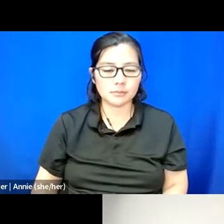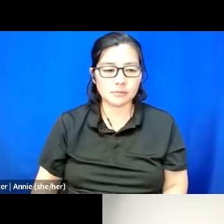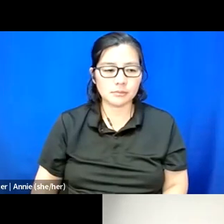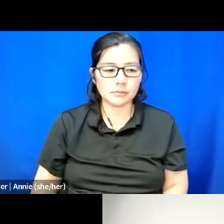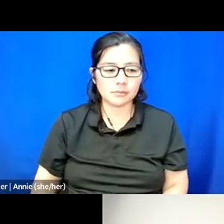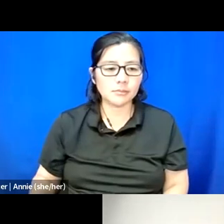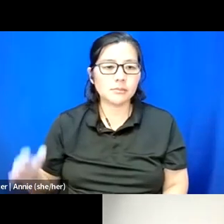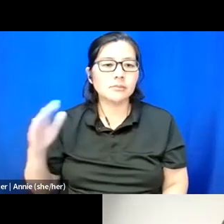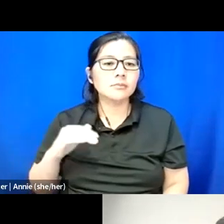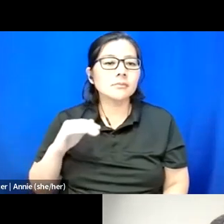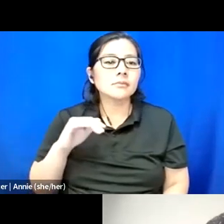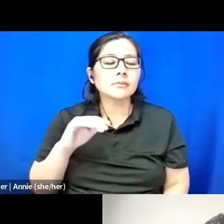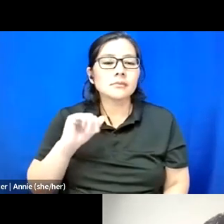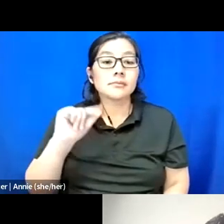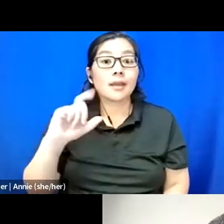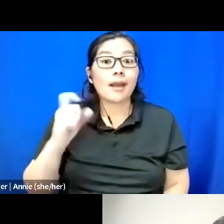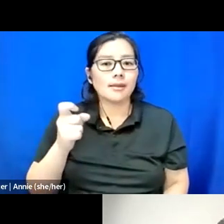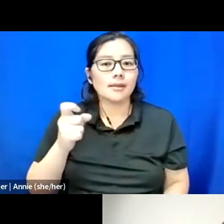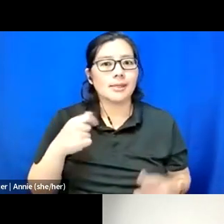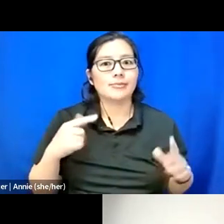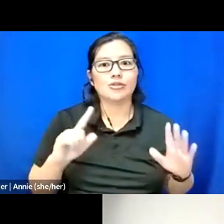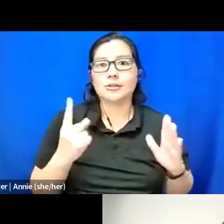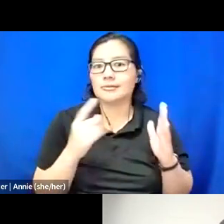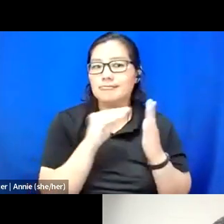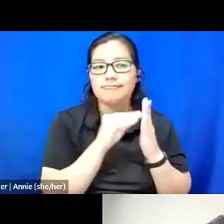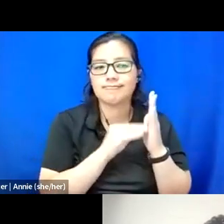I was just taking notes to draw on from later.